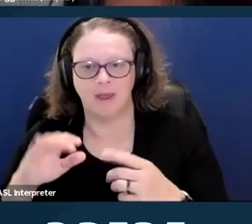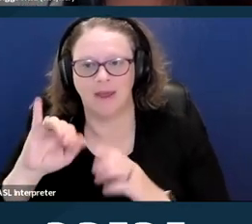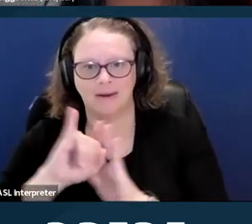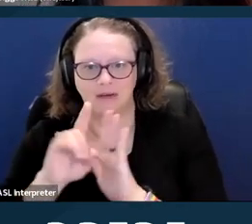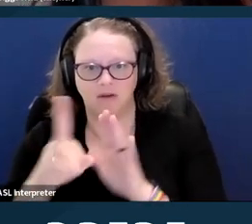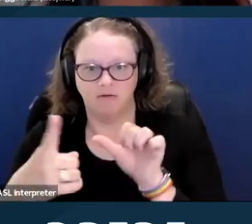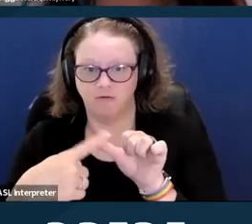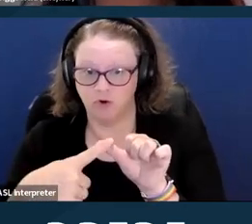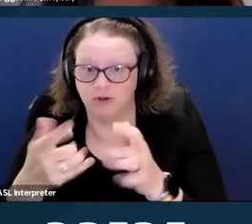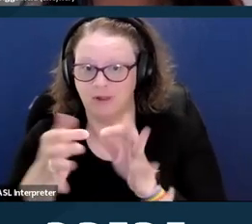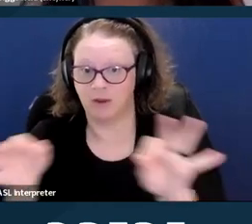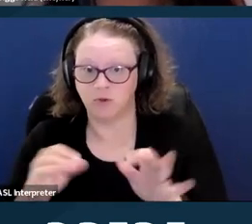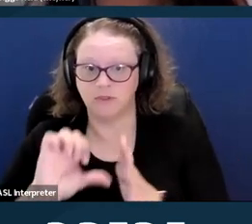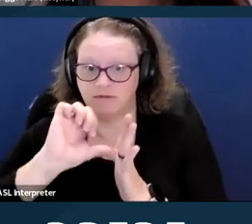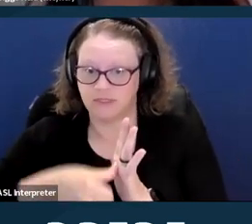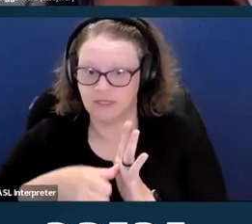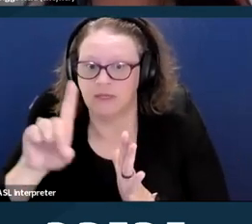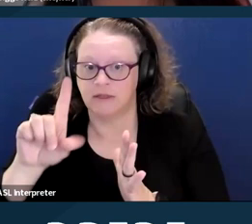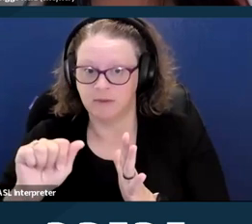among blind, Deaf and autistic people.